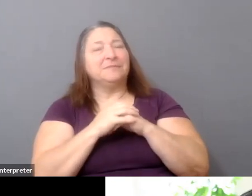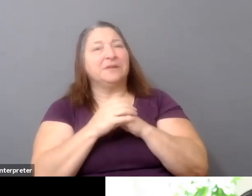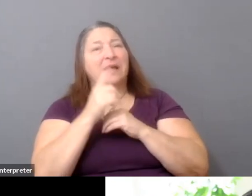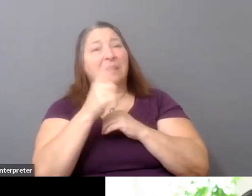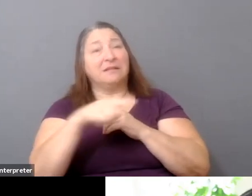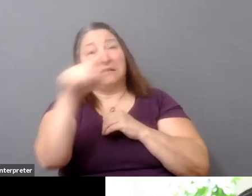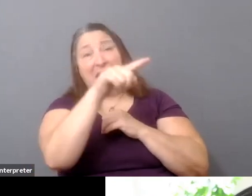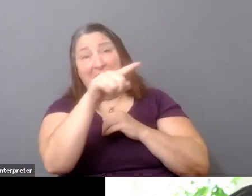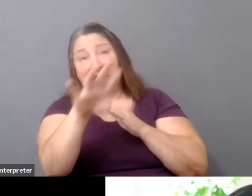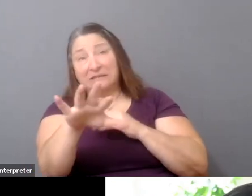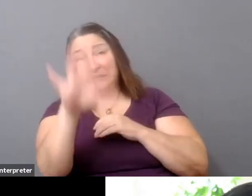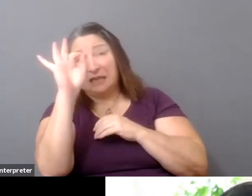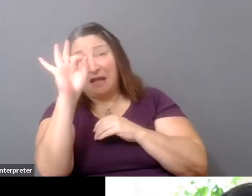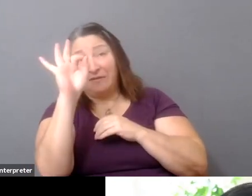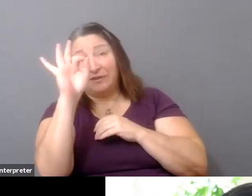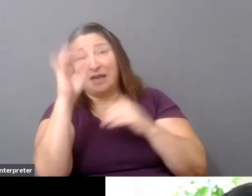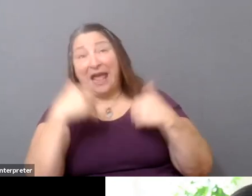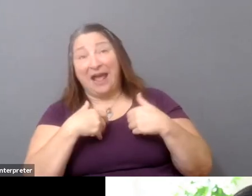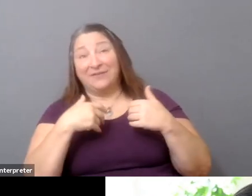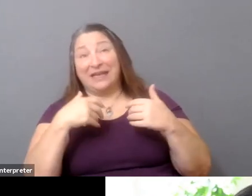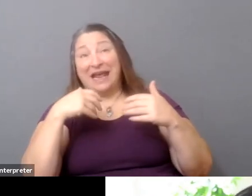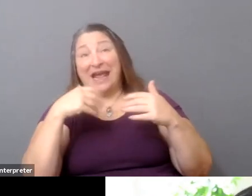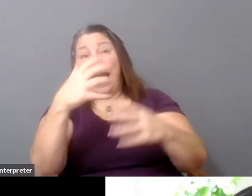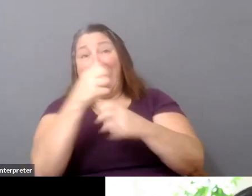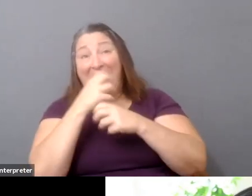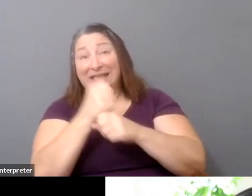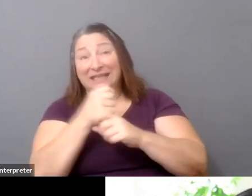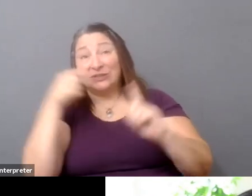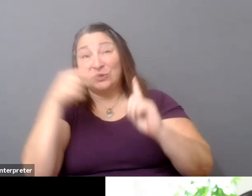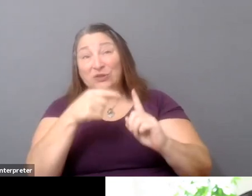access to certain types of data, like your social connections,